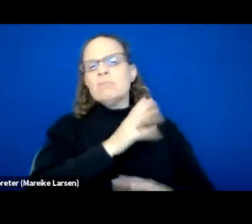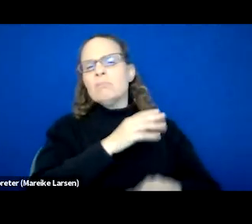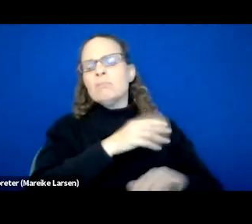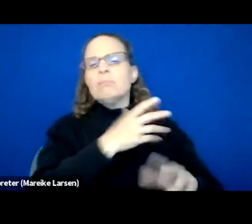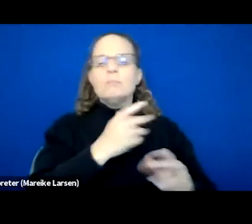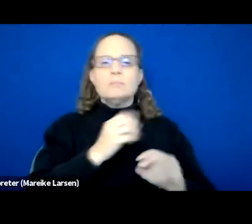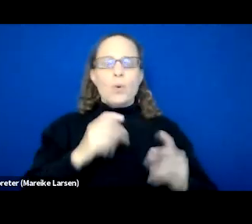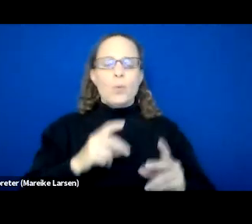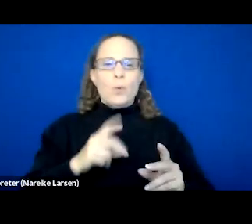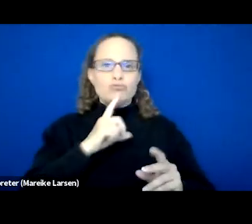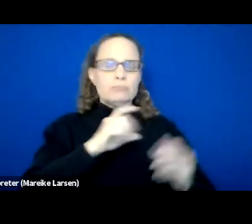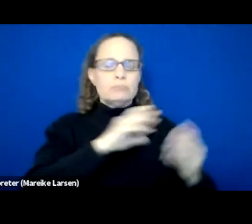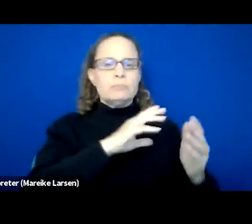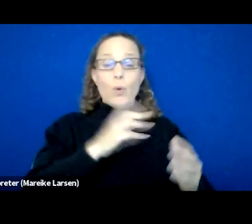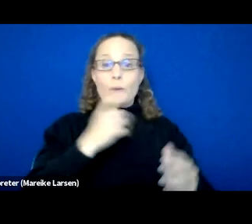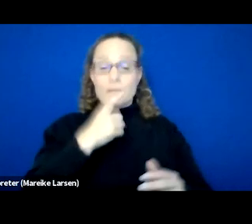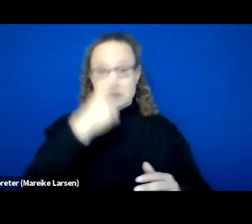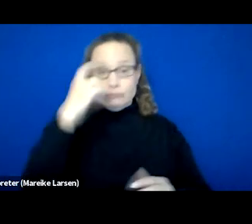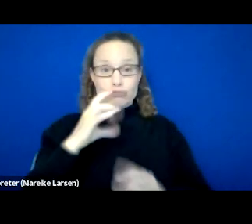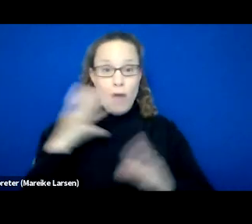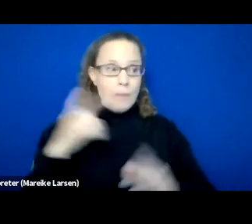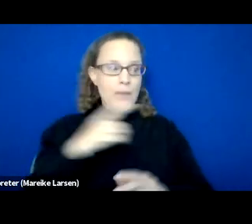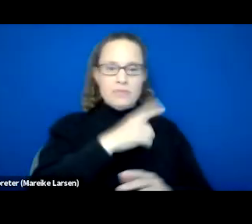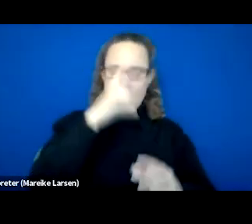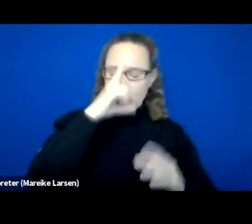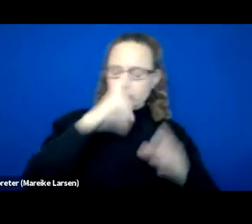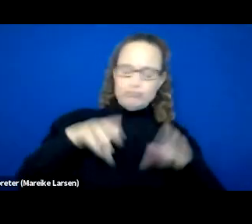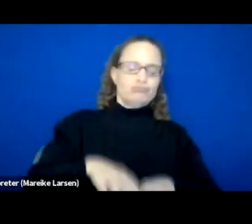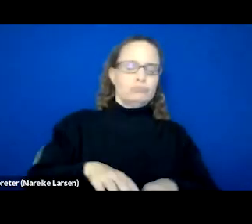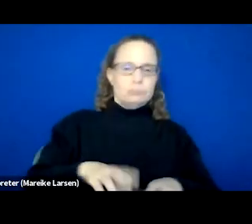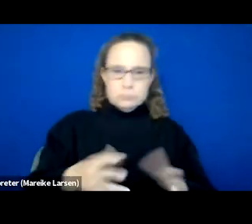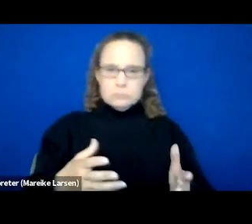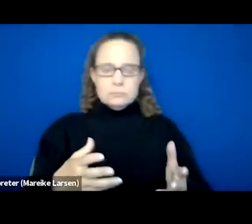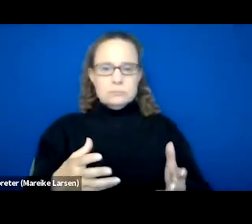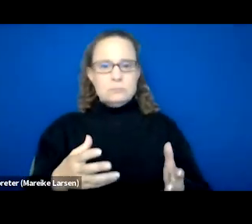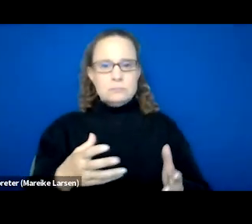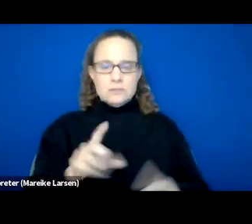Or just because of trauma, it has shut them down immediately just to be able to project